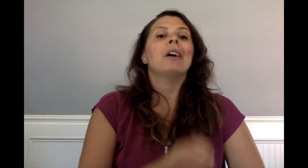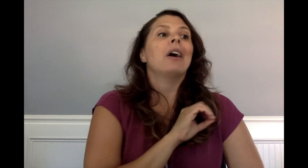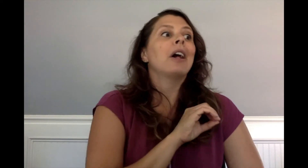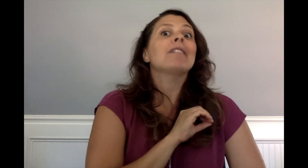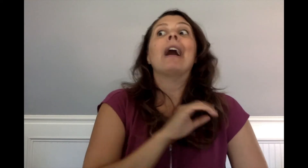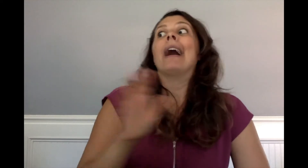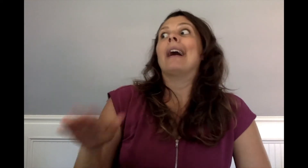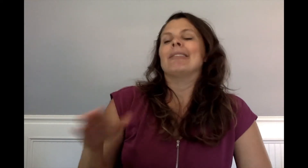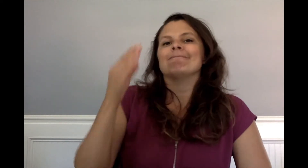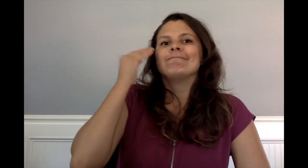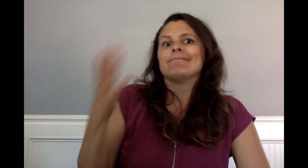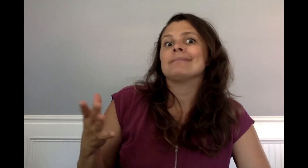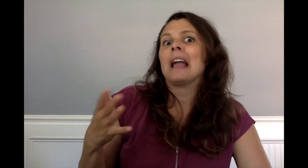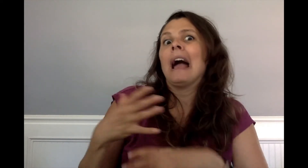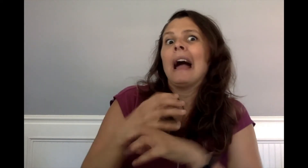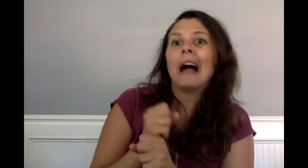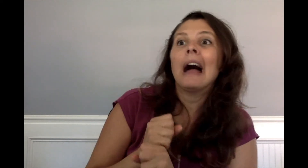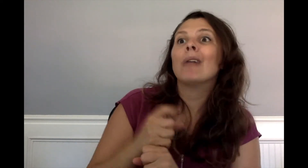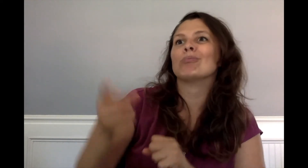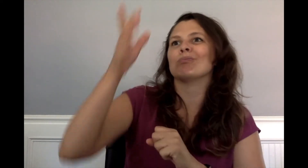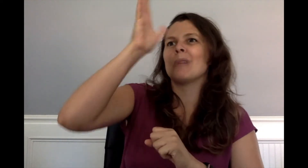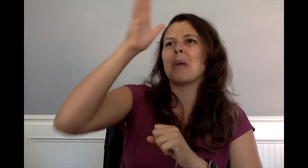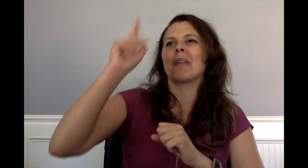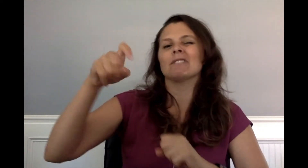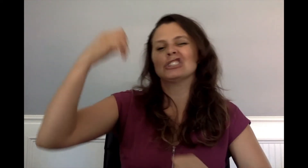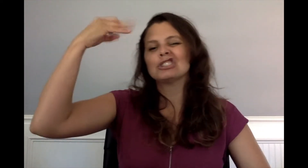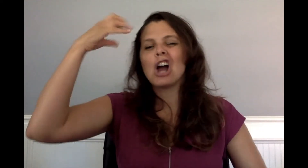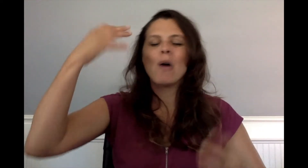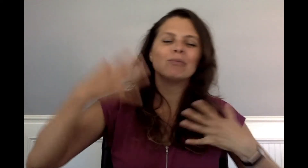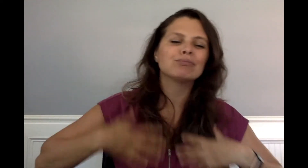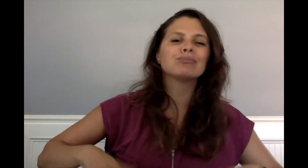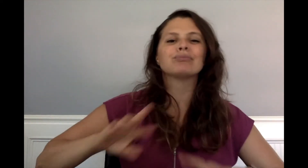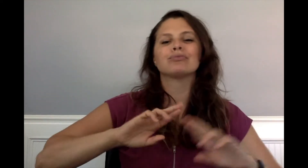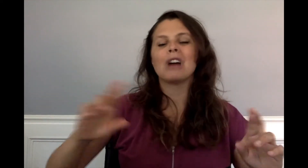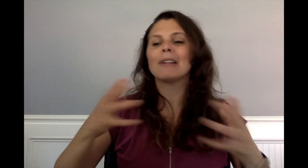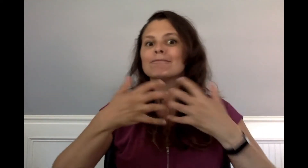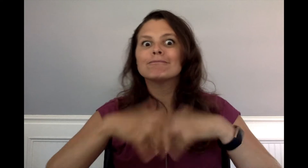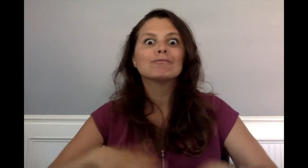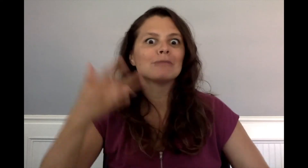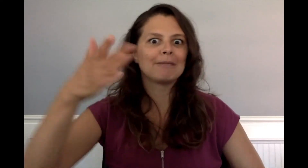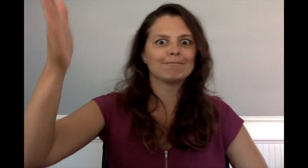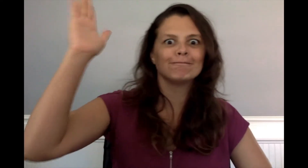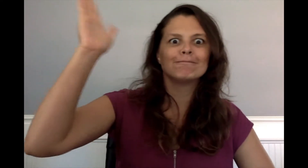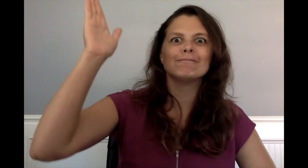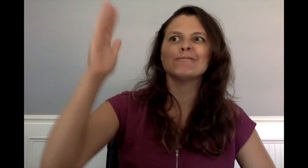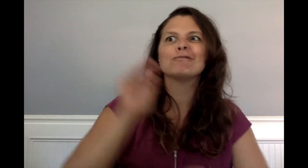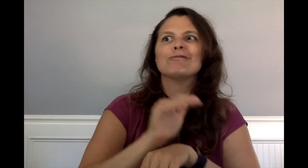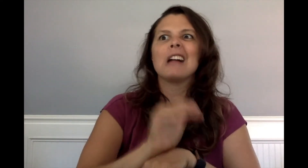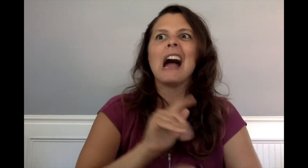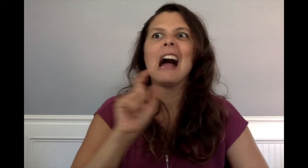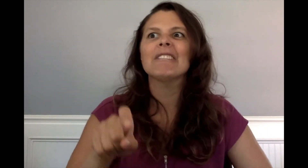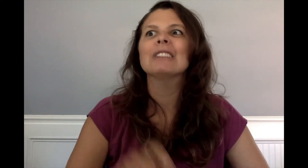"Grandpa Sol has to clean up and get his speech written,"